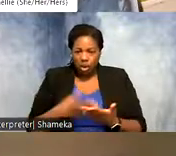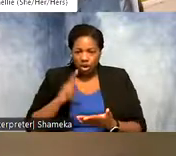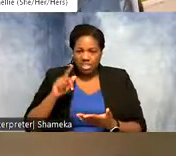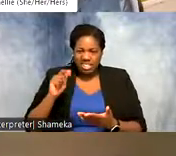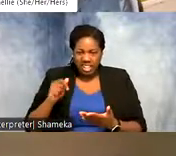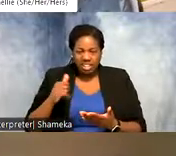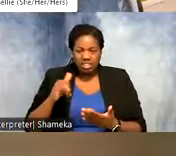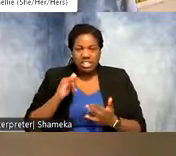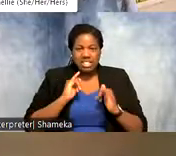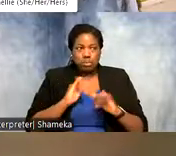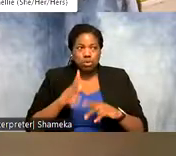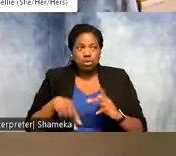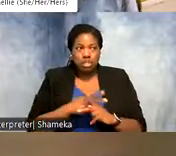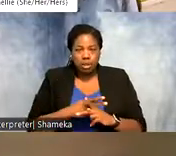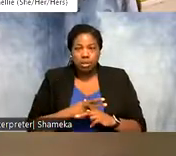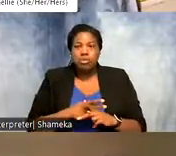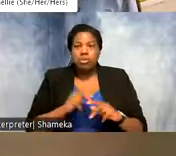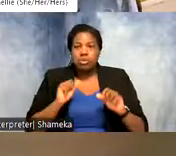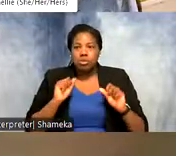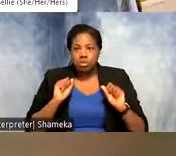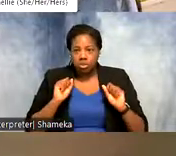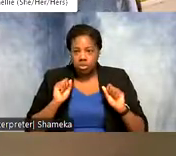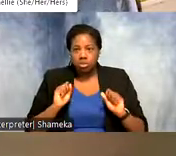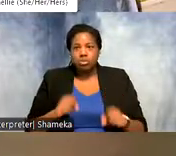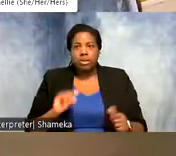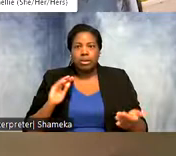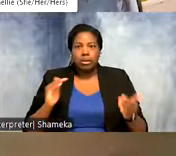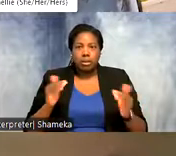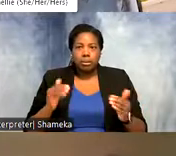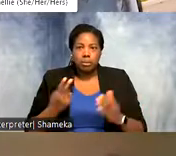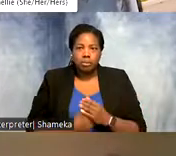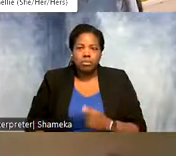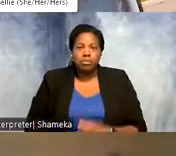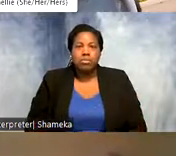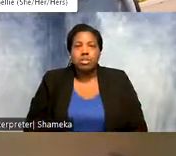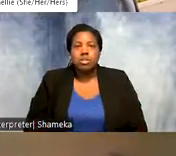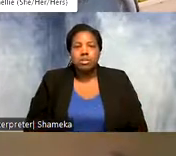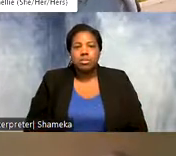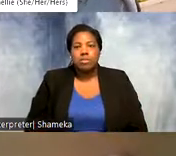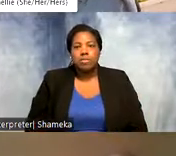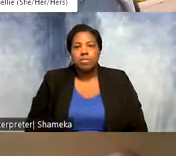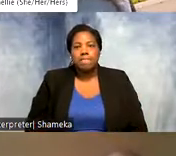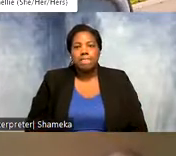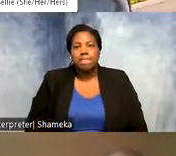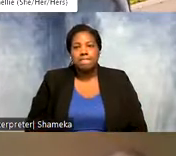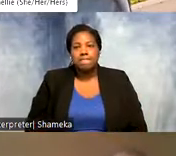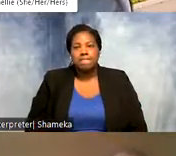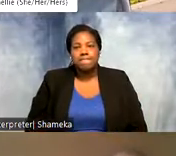type and we can compare them? >>Shellie: that's so cool and so we had actually both Claudia and